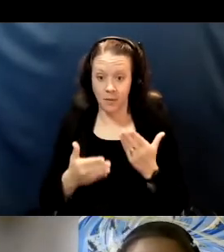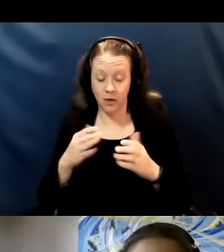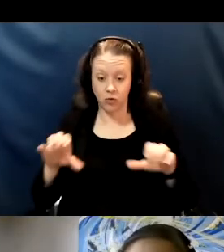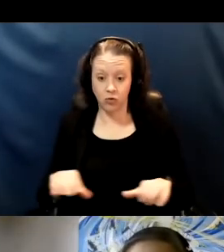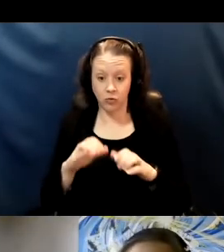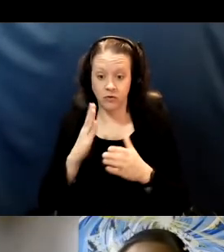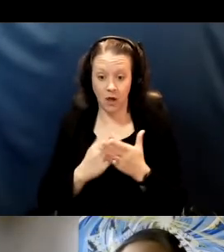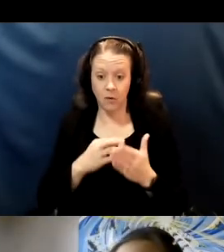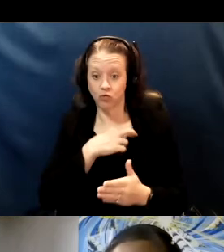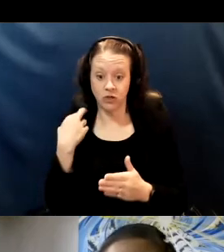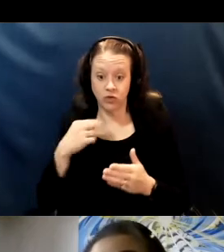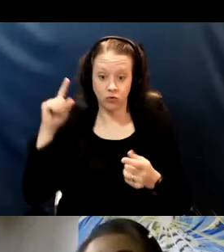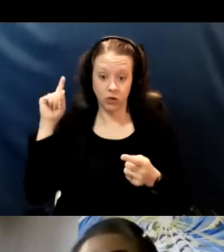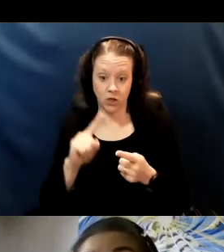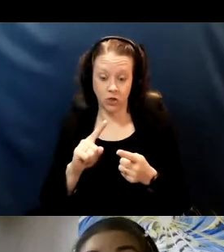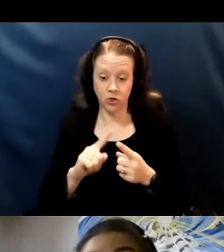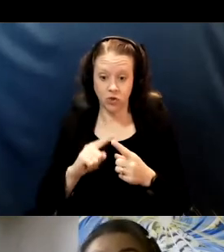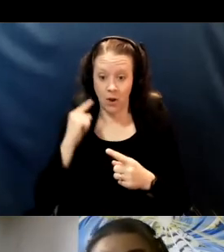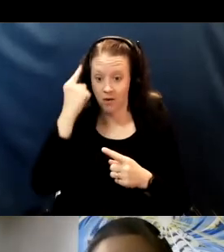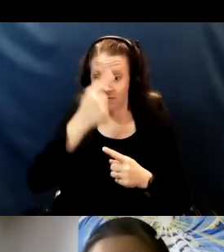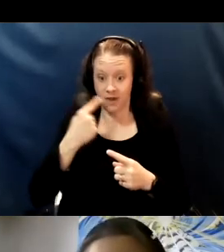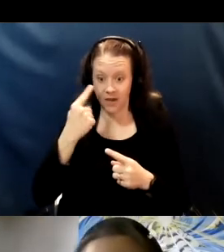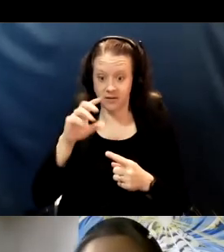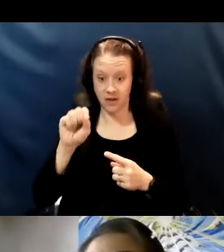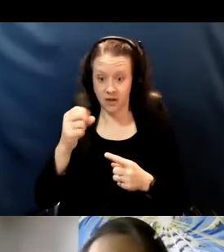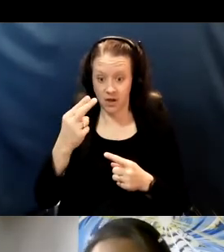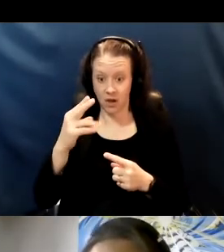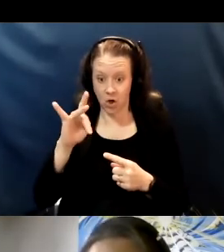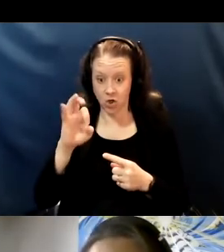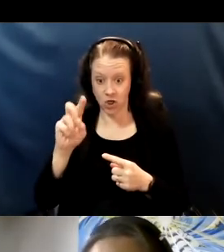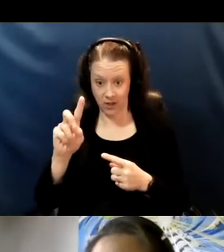and so face shields are not a substitute for a mask.